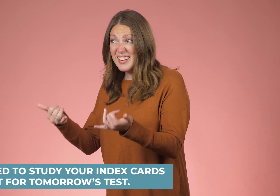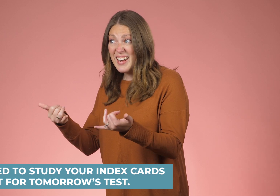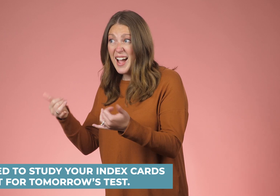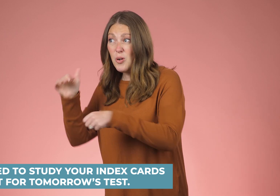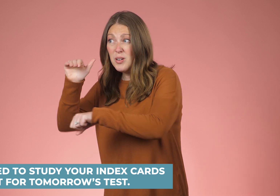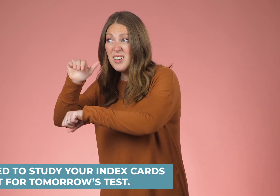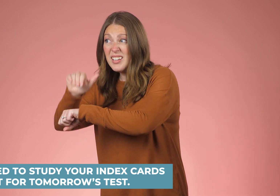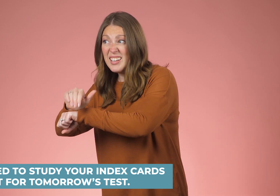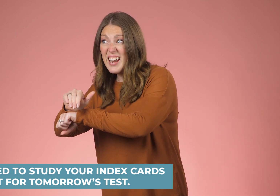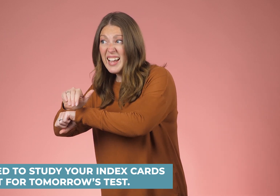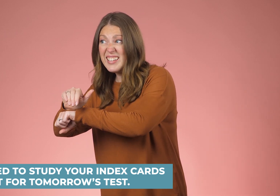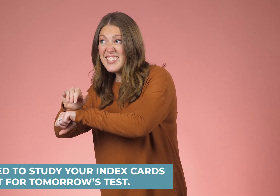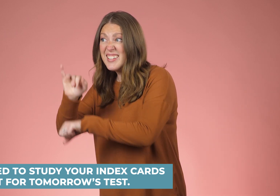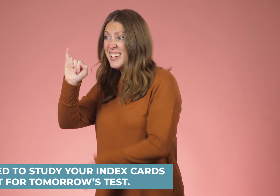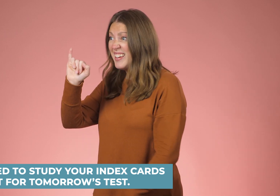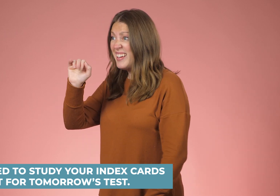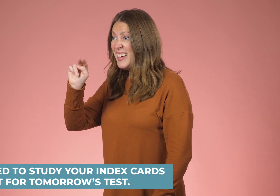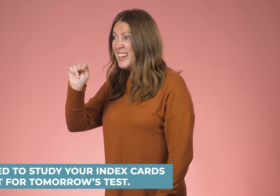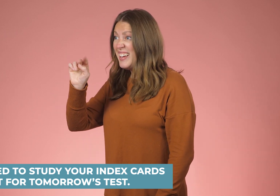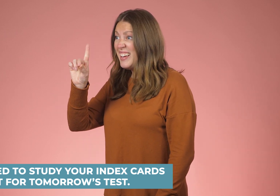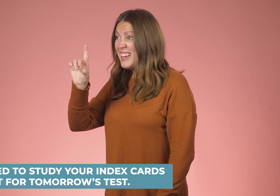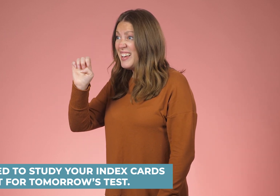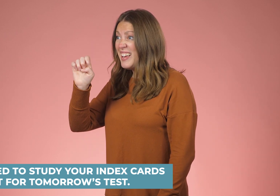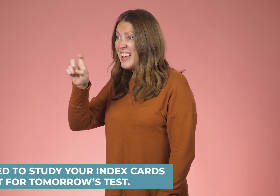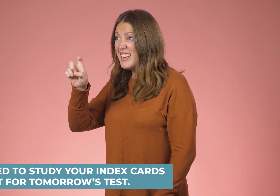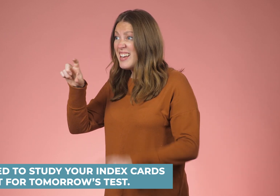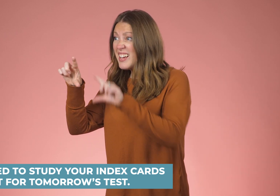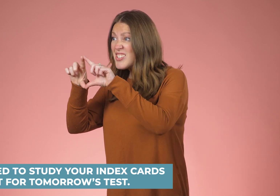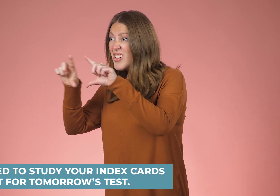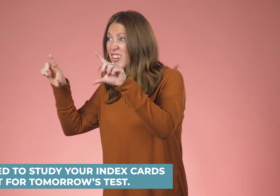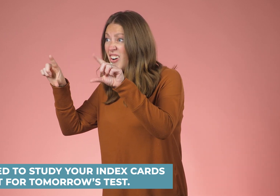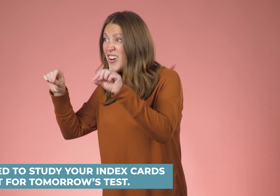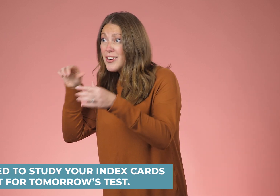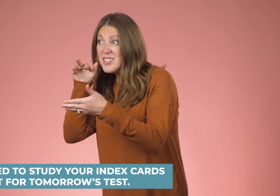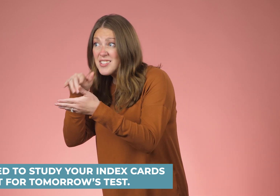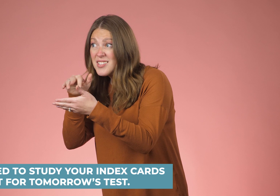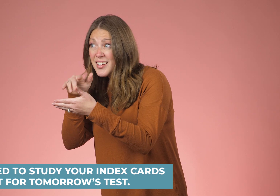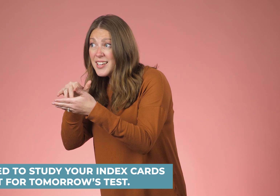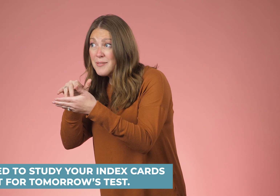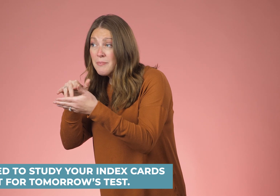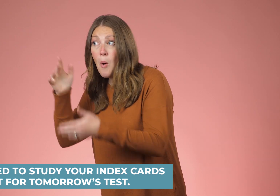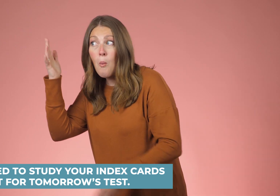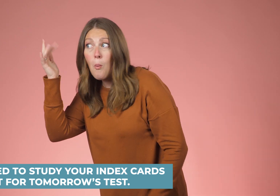Now, night index card study.